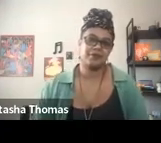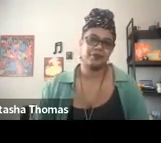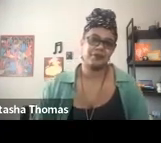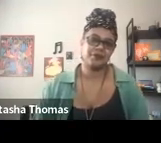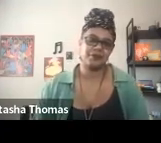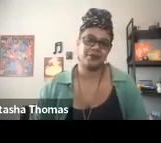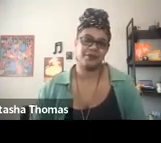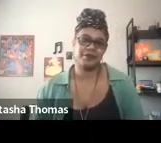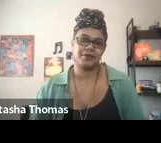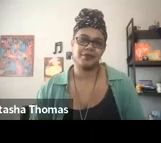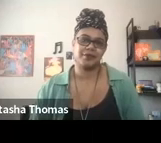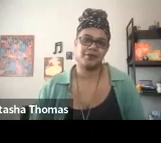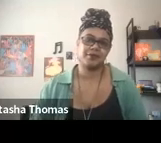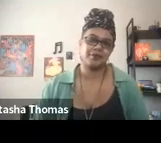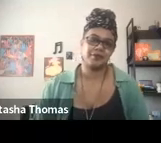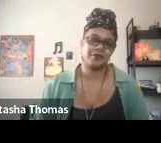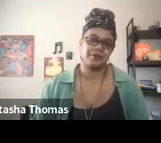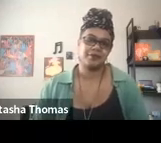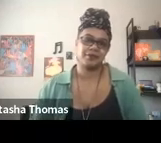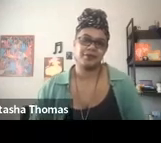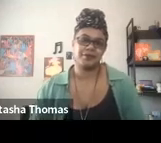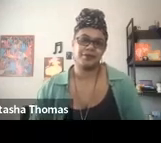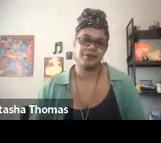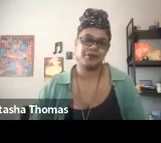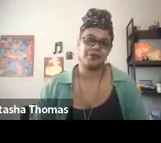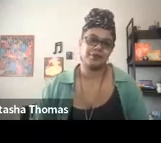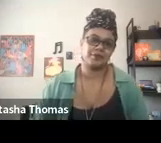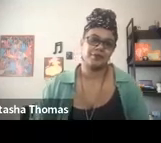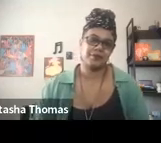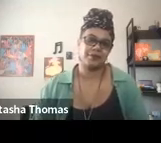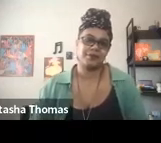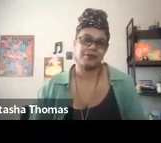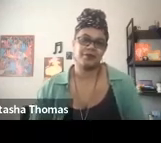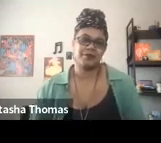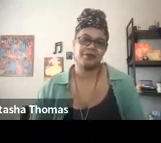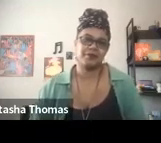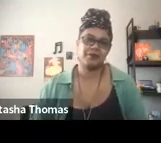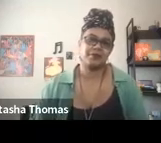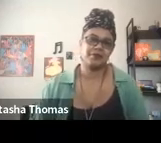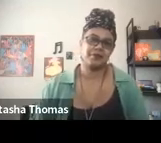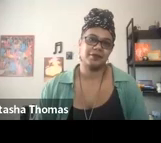And begins to circle the screen. Oh, my precious spirits.